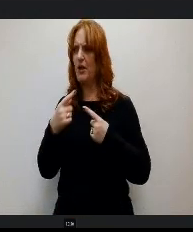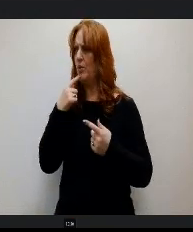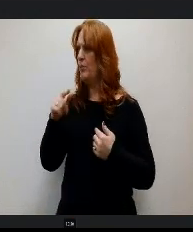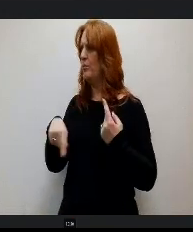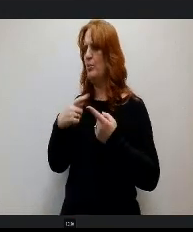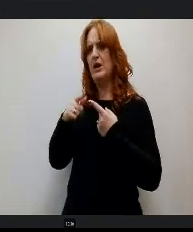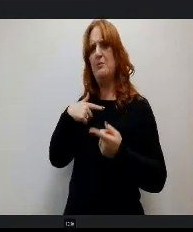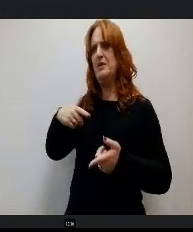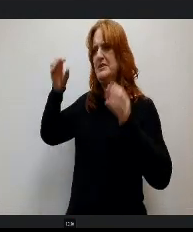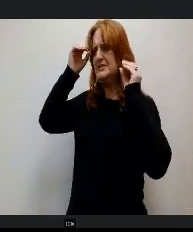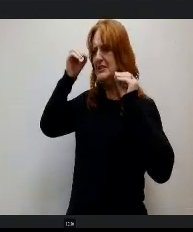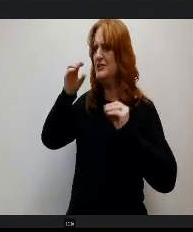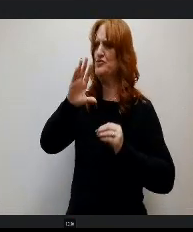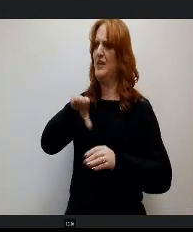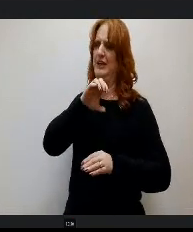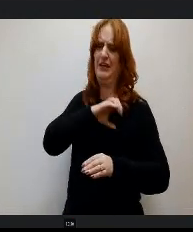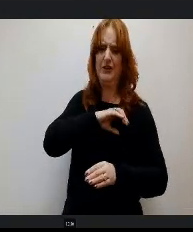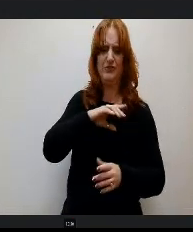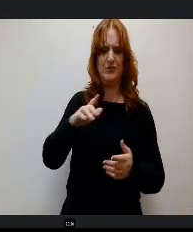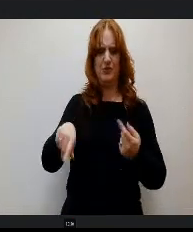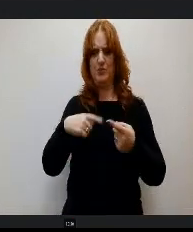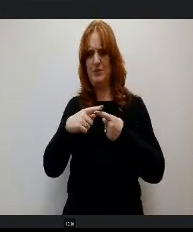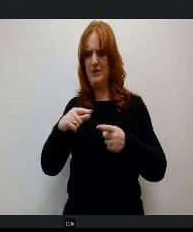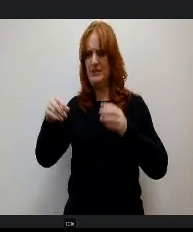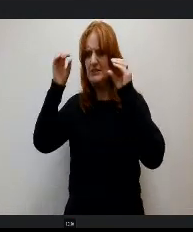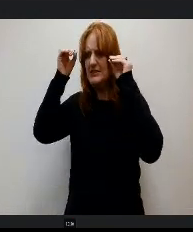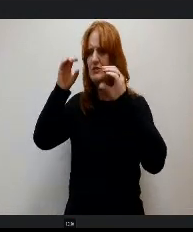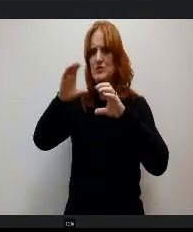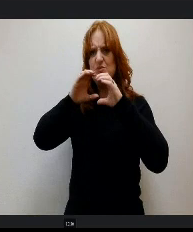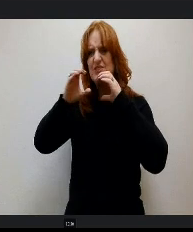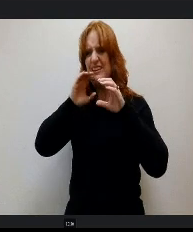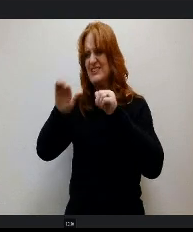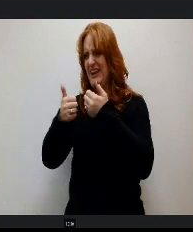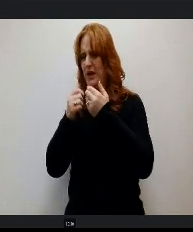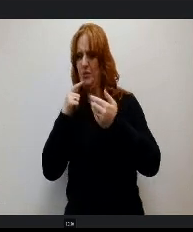ed? When am I going to teach communication, right? Like how do I fit that? And I'm like, no it happens here.